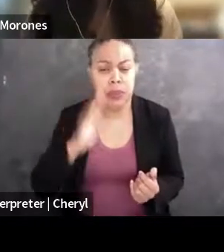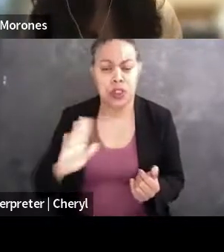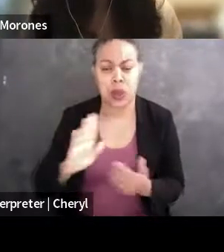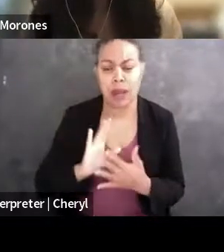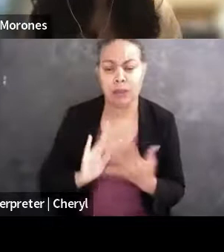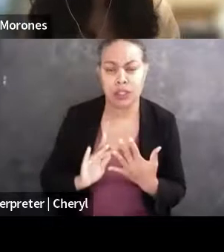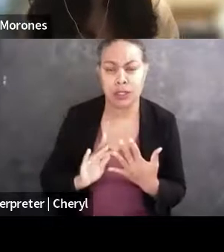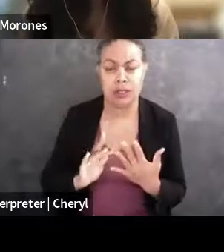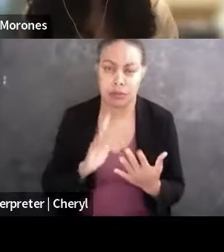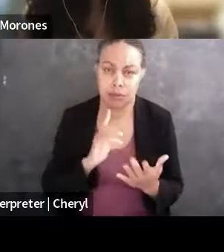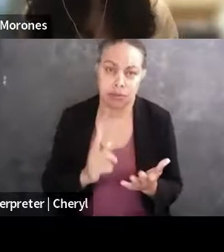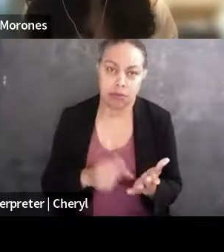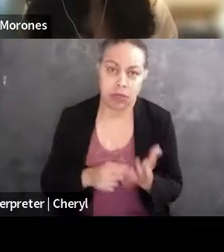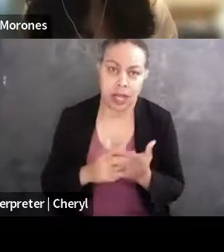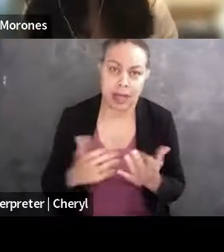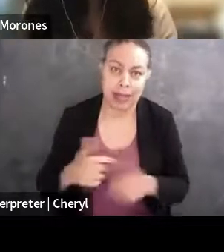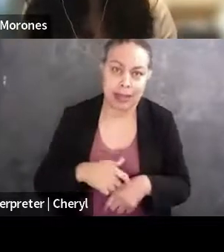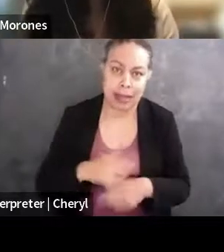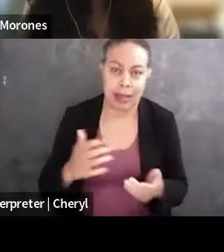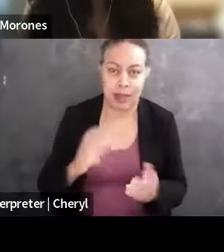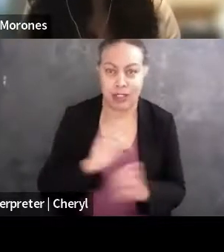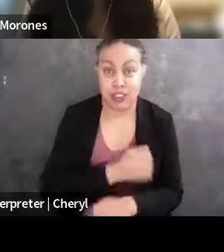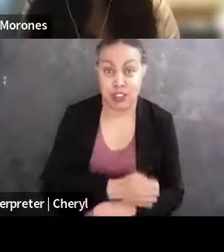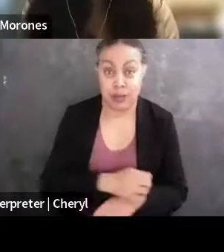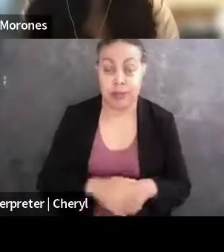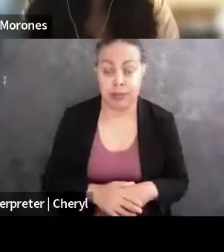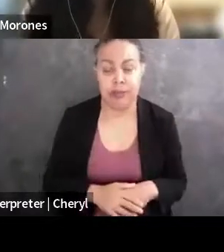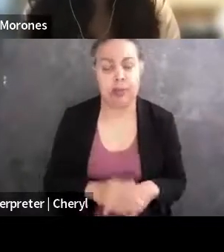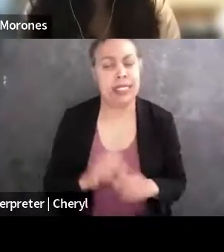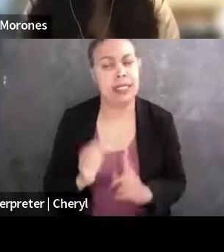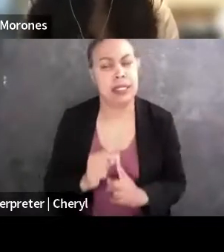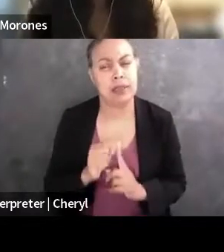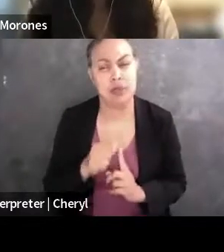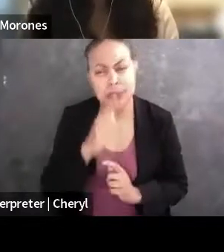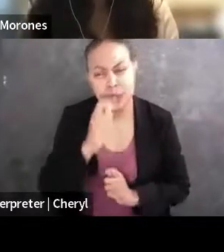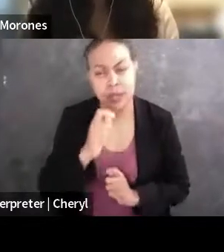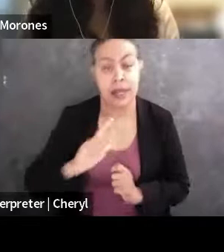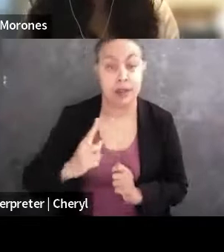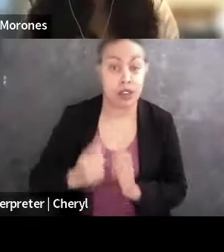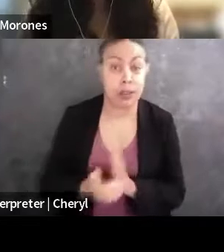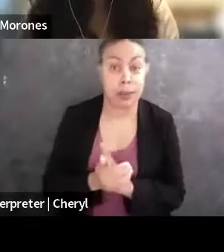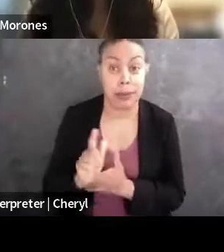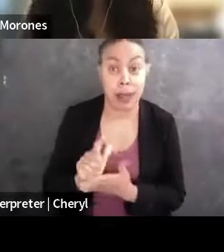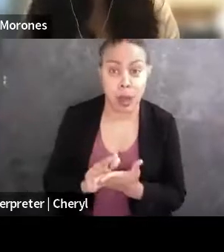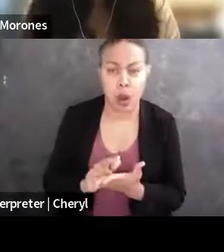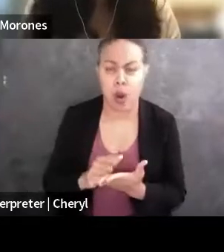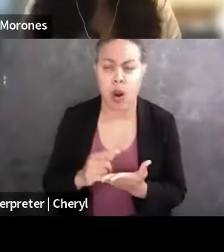and energy, but especially if you wanna go into something like First Amendment law or an area of law that's harder to get into,